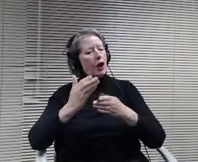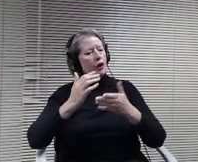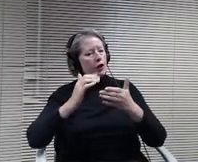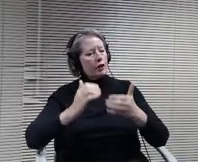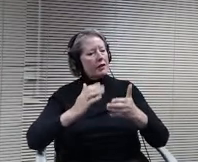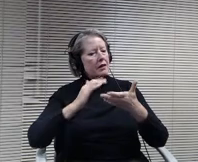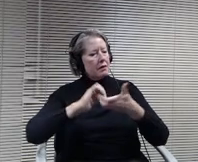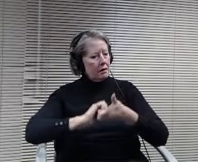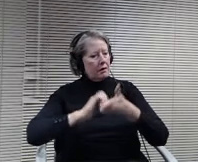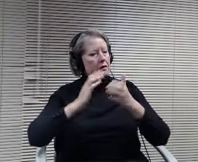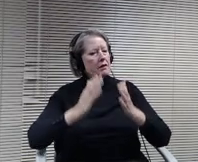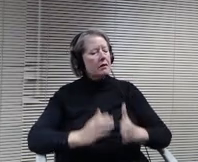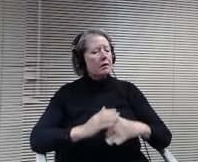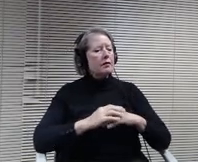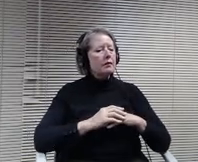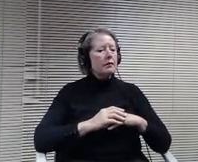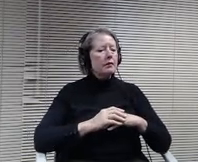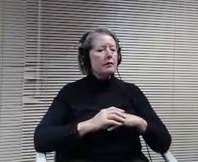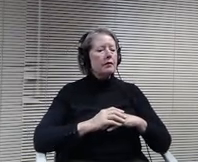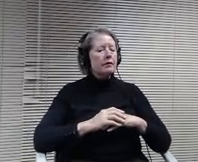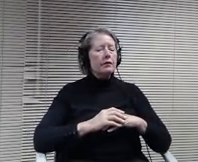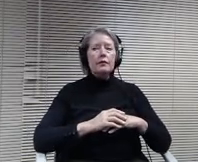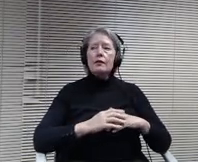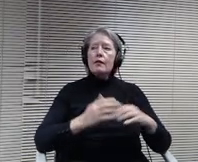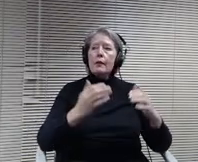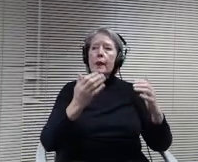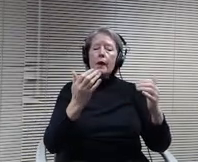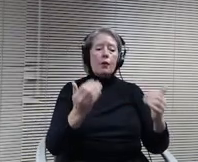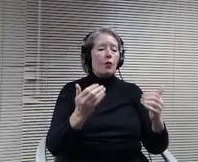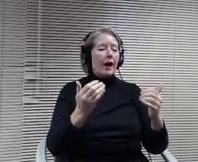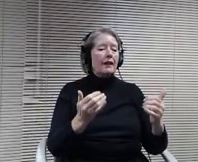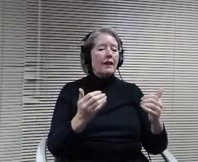space within the high school for we have a metals lab in Woods